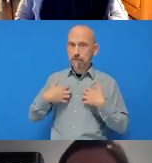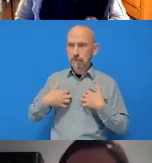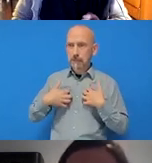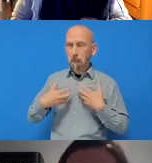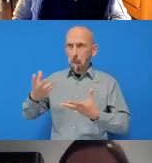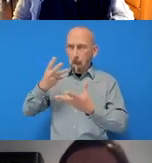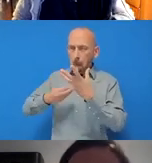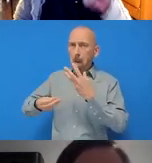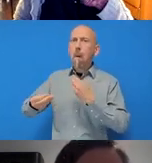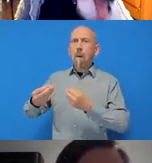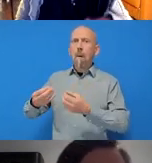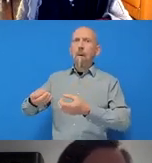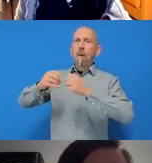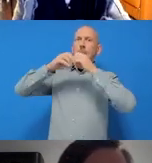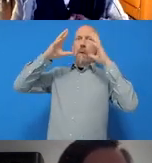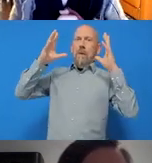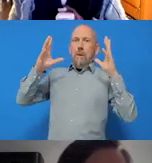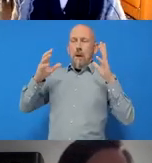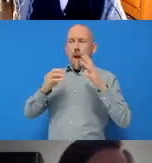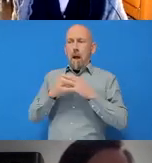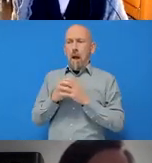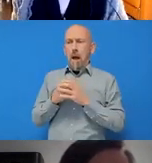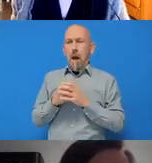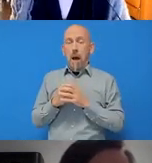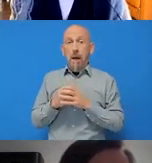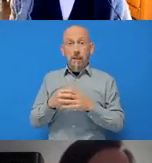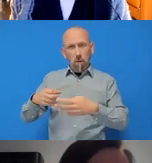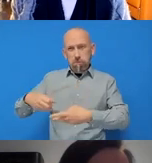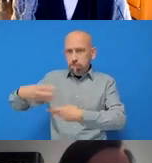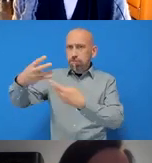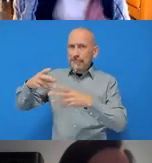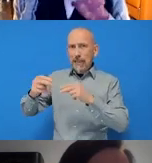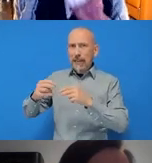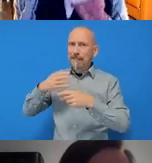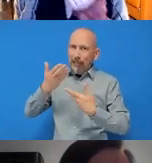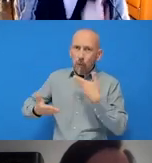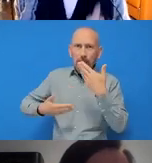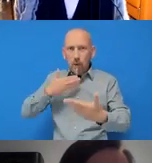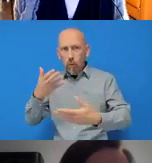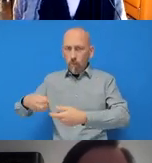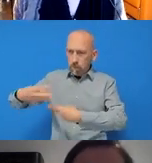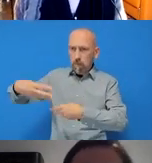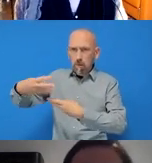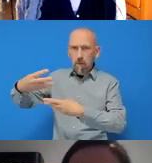Everybody is saying “thank you” in the chat, but we will stay for a bit longer just in case